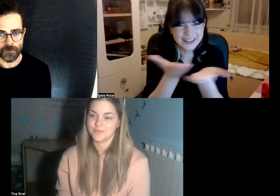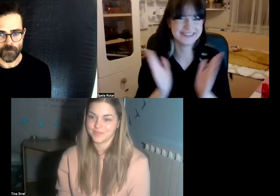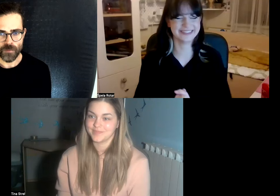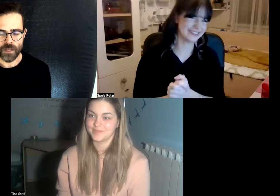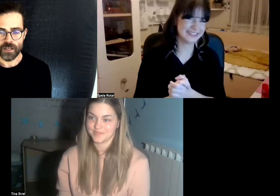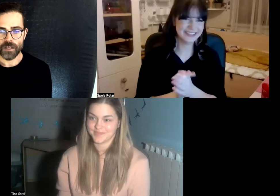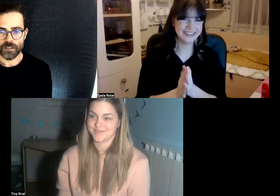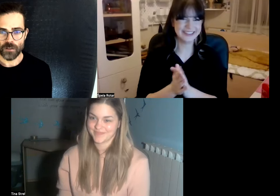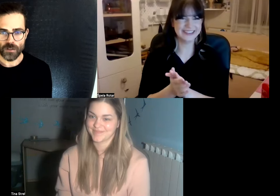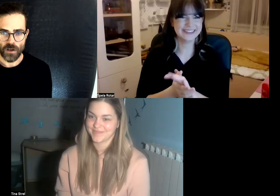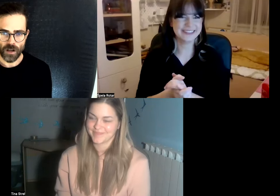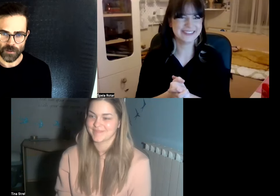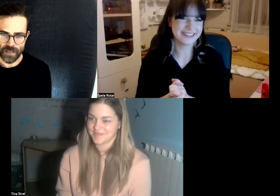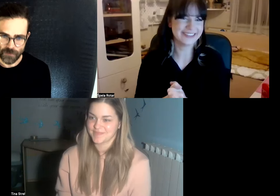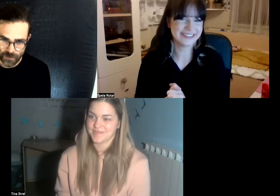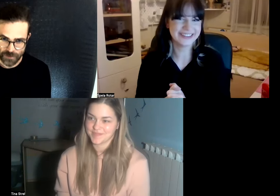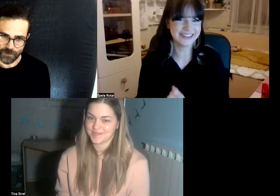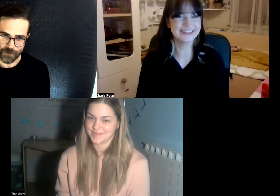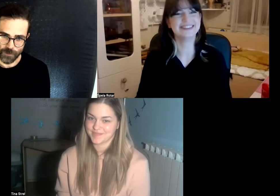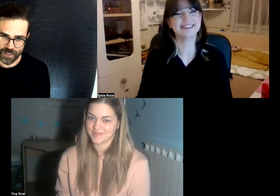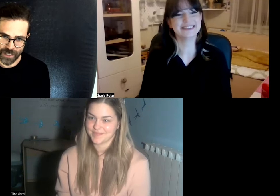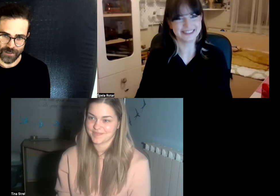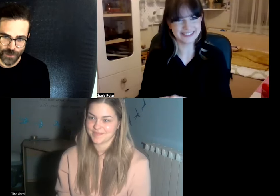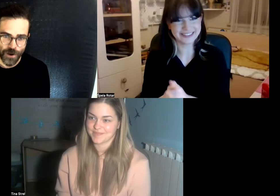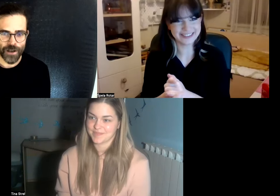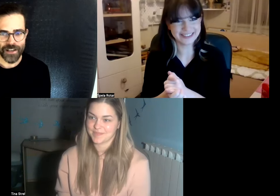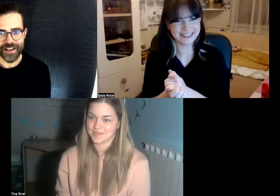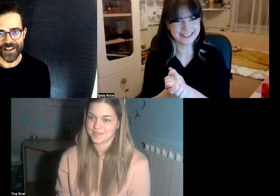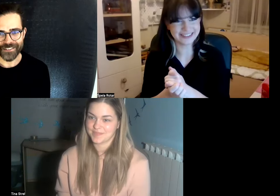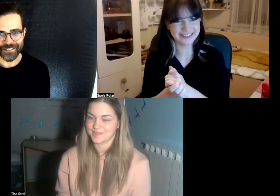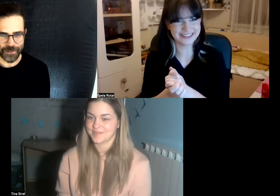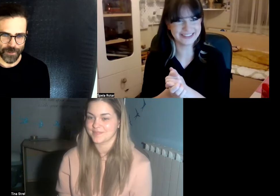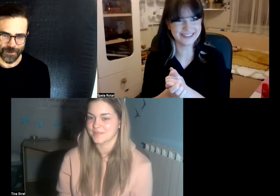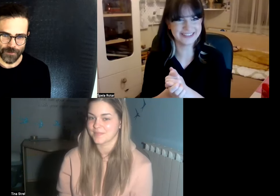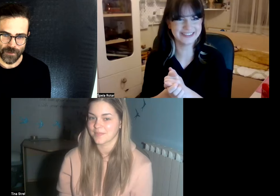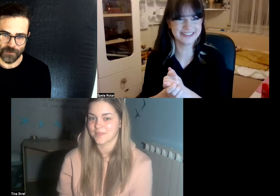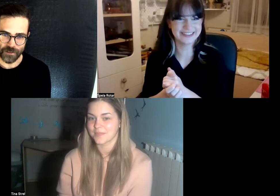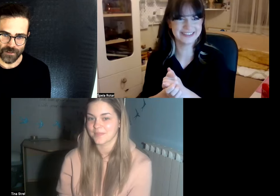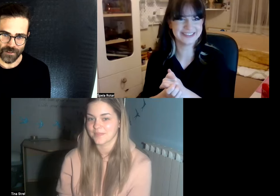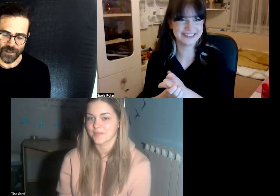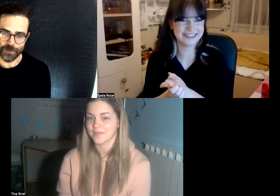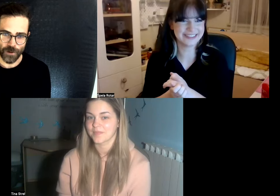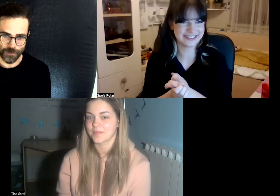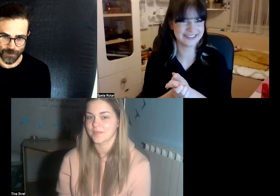we've come here to talk about Deaf culture to present the joy and the achievements of Deaf culture to all of you